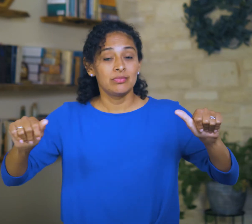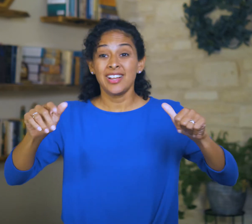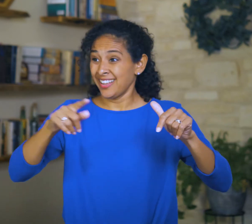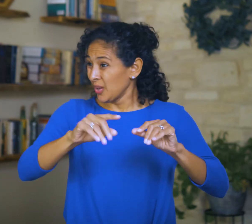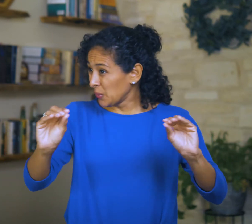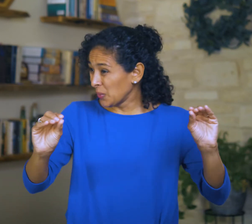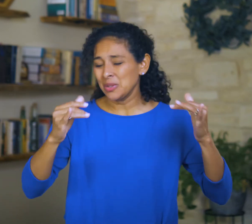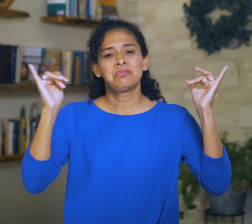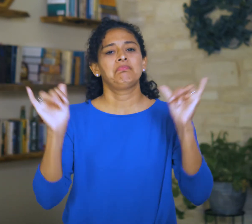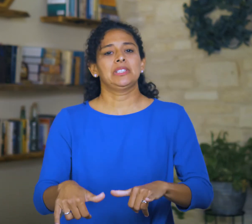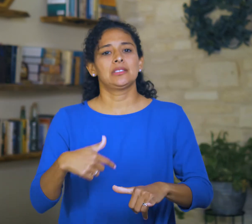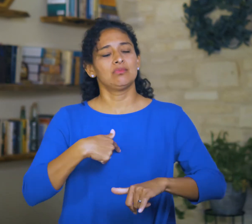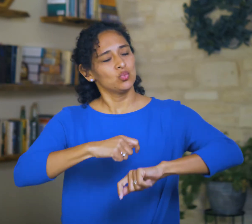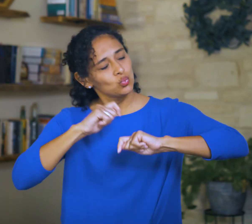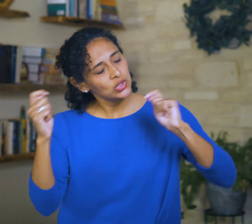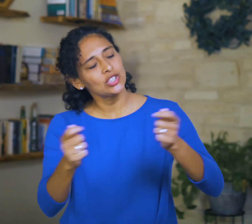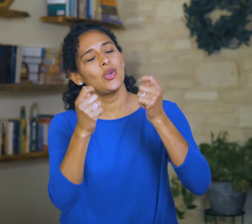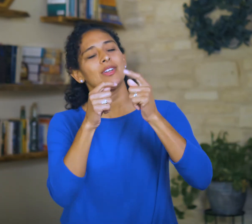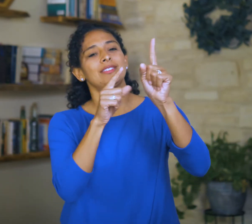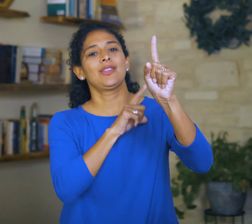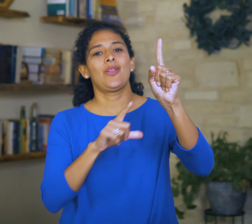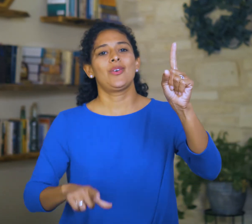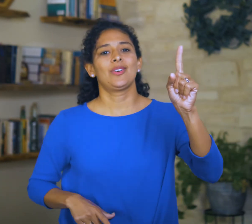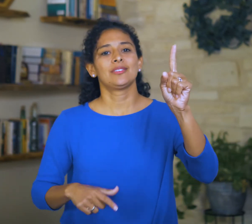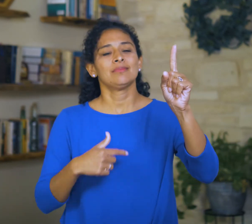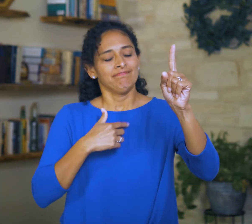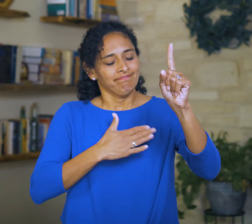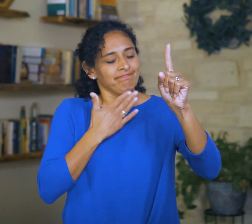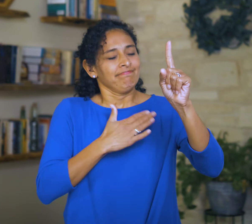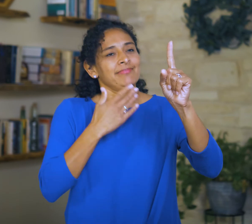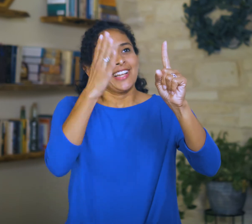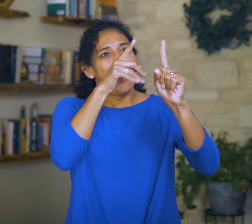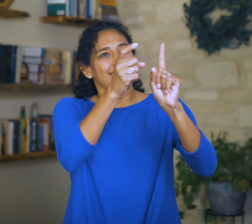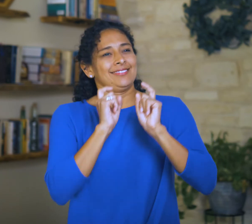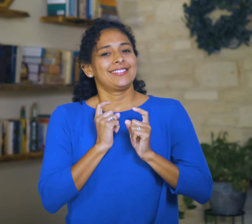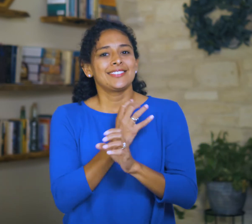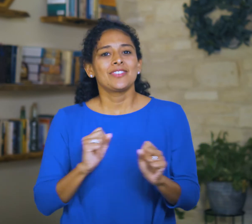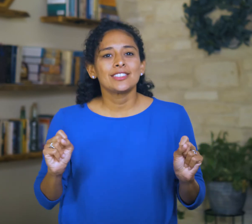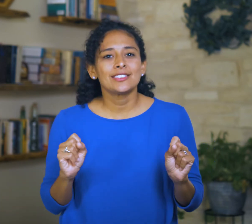yet I will rejoice in the Lord; I will take joy in the God of my salvation.